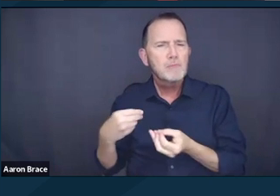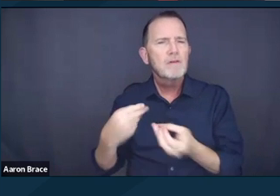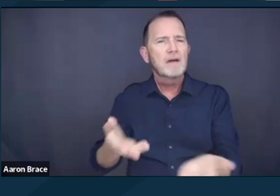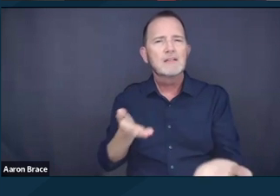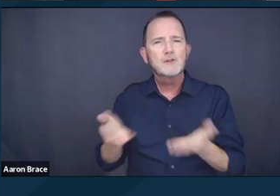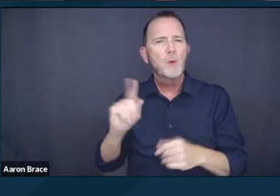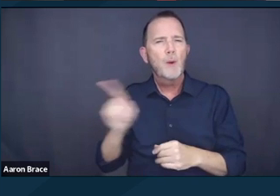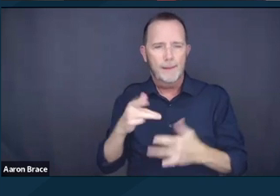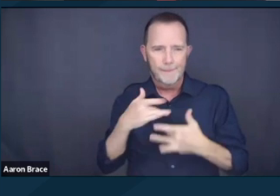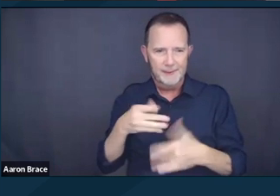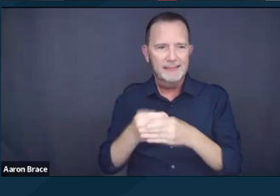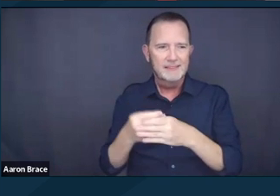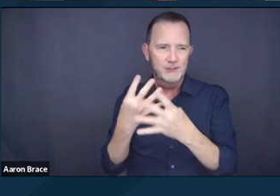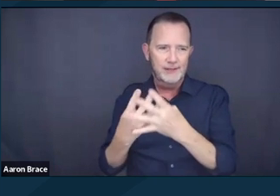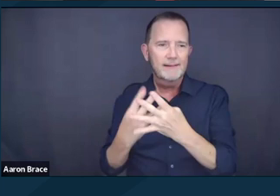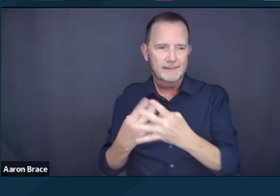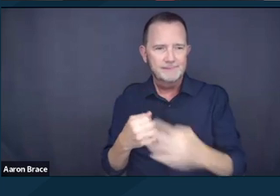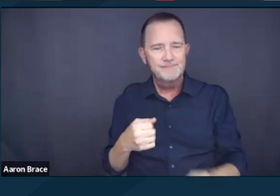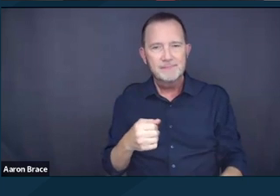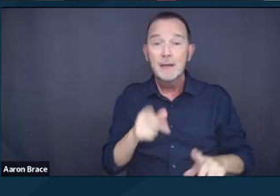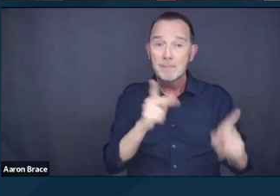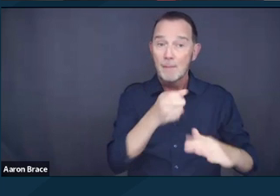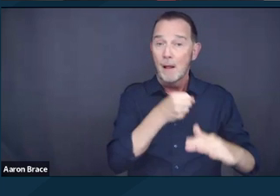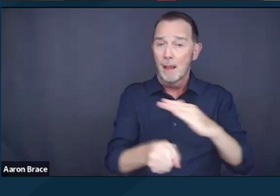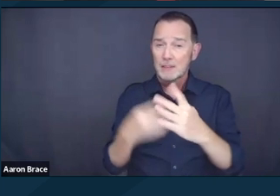Once in jail, people with serious mental illness